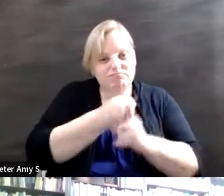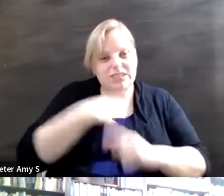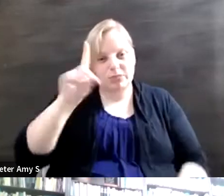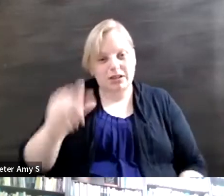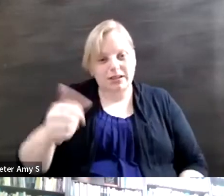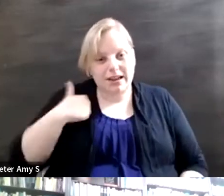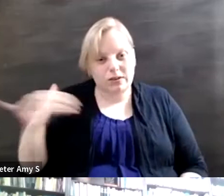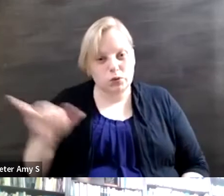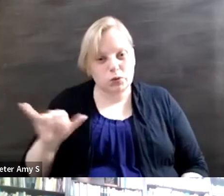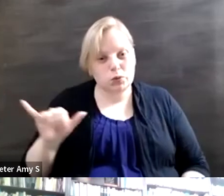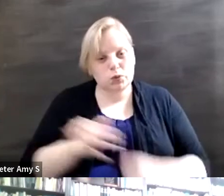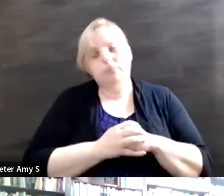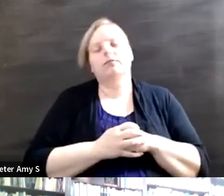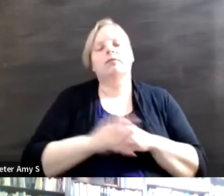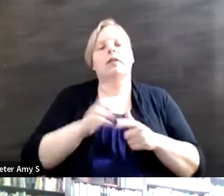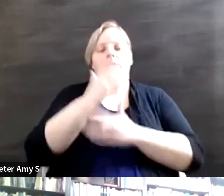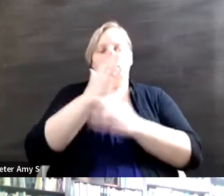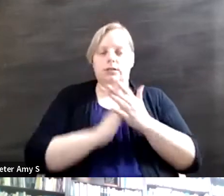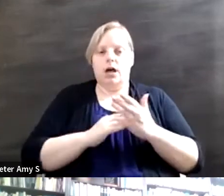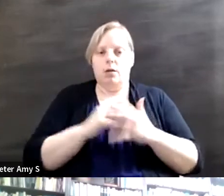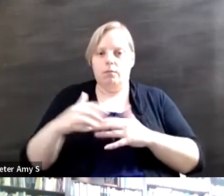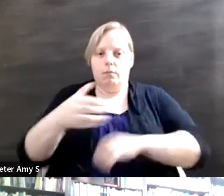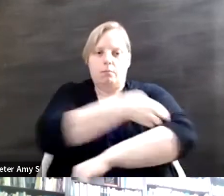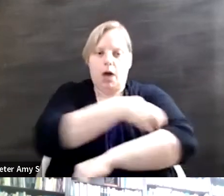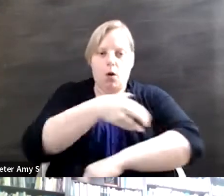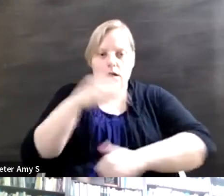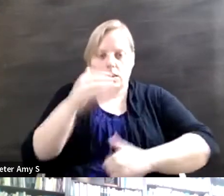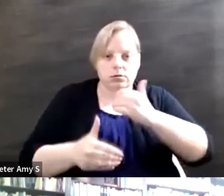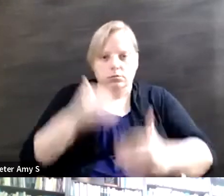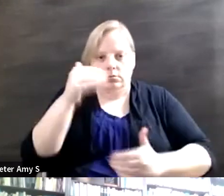then you get some traction on political movement but it's much easier said than